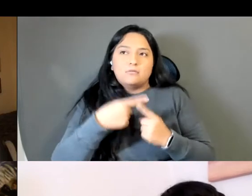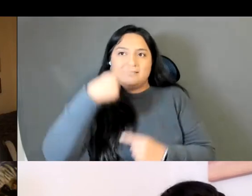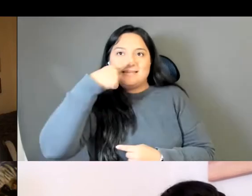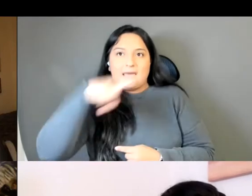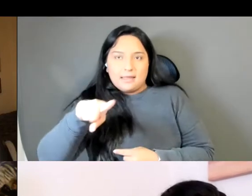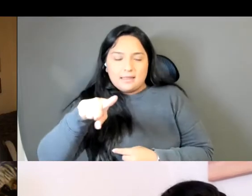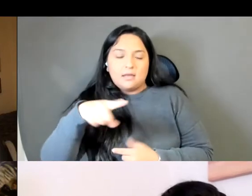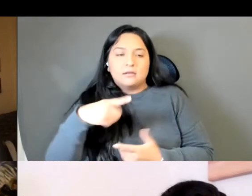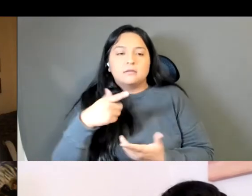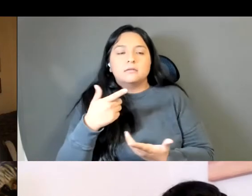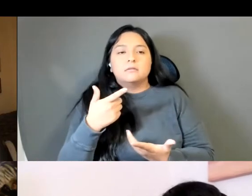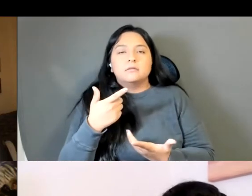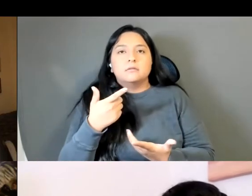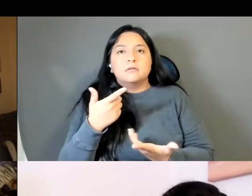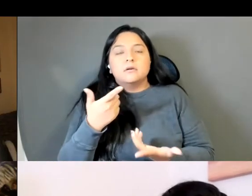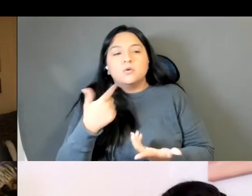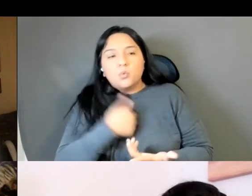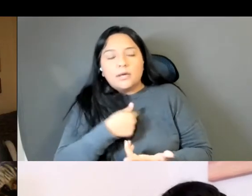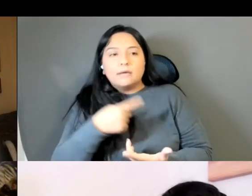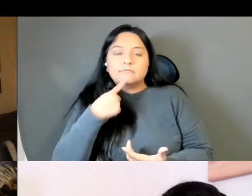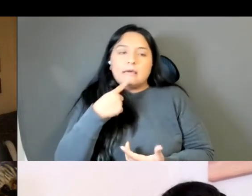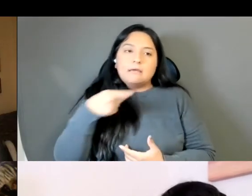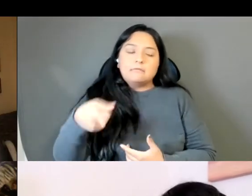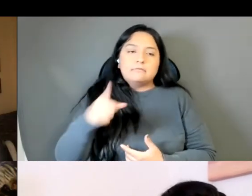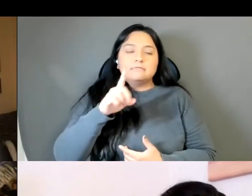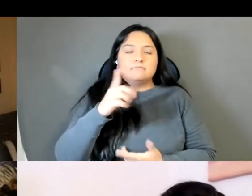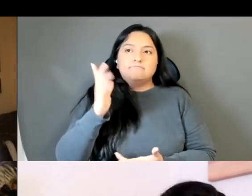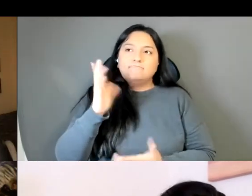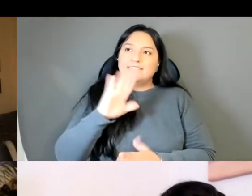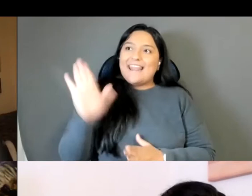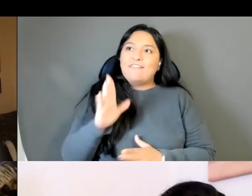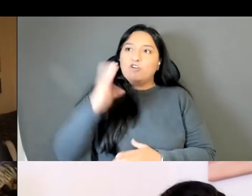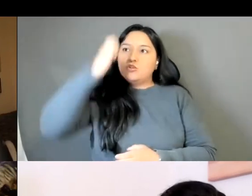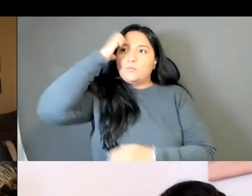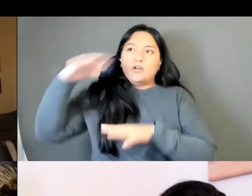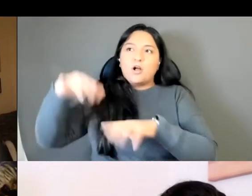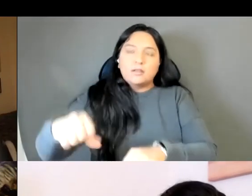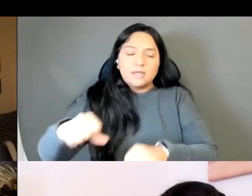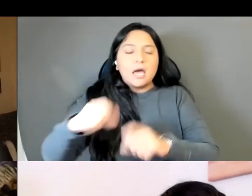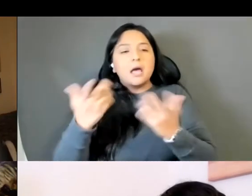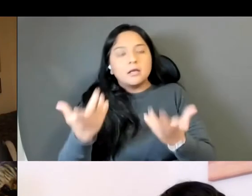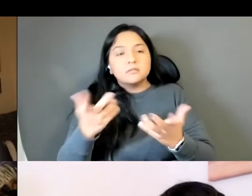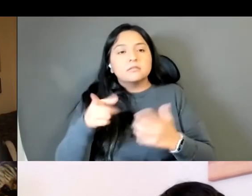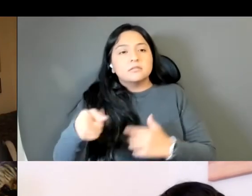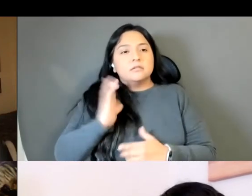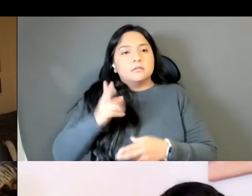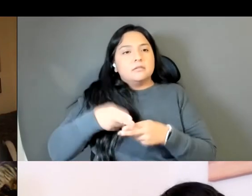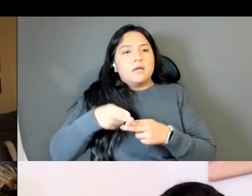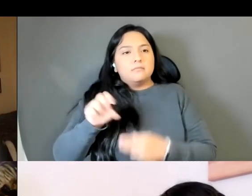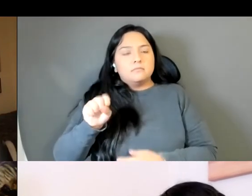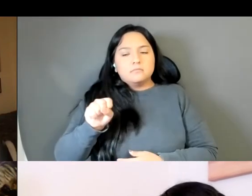which wasn't formally telling us to be Sam, and after 1932 When you know the people who